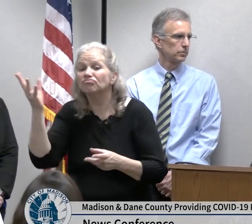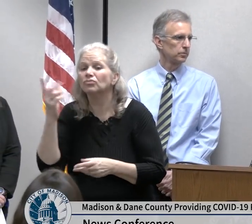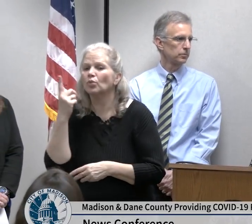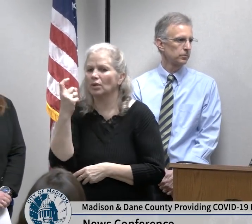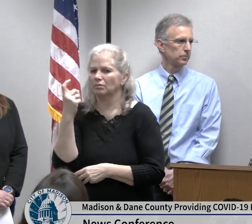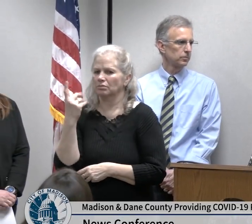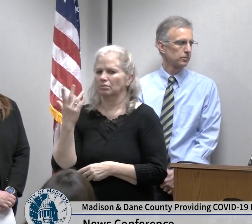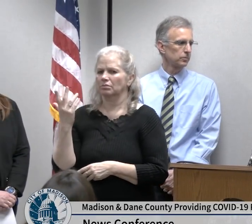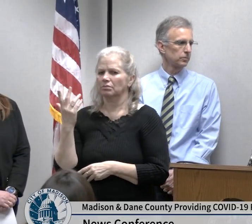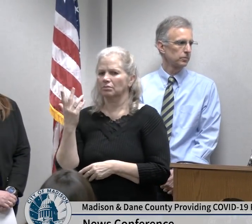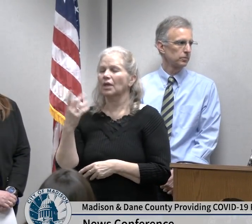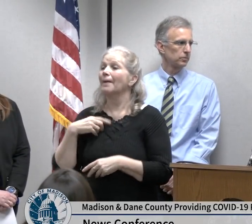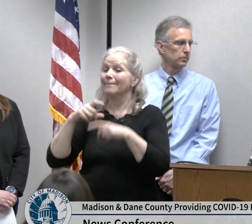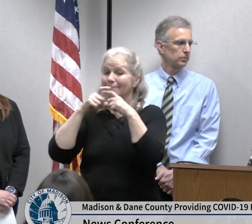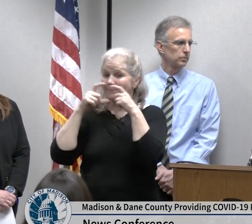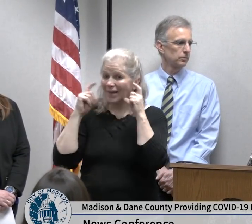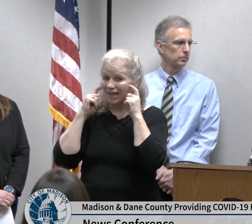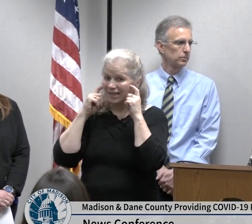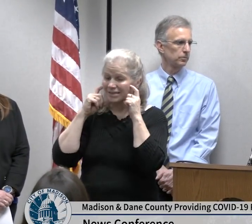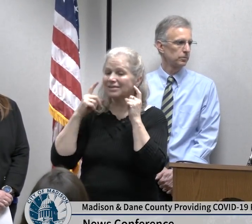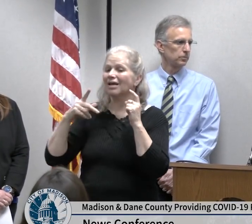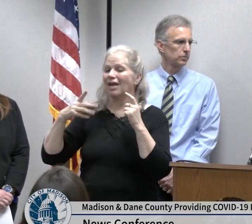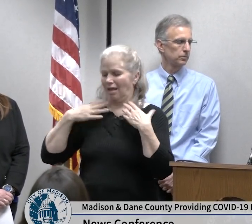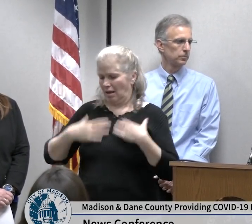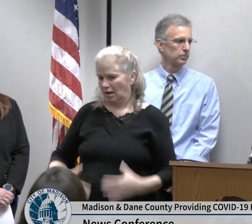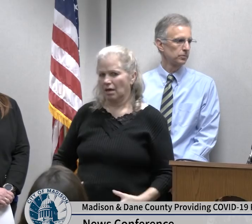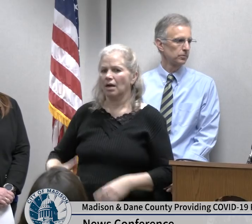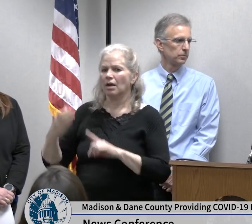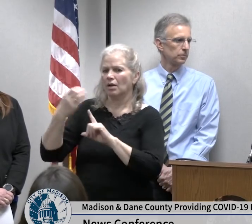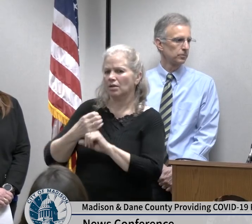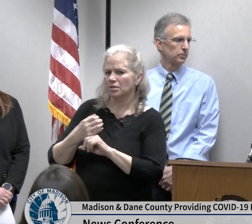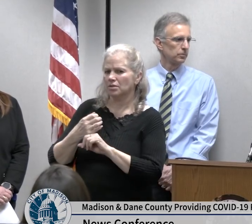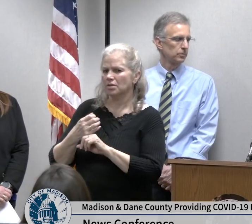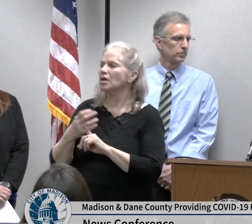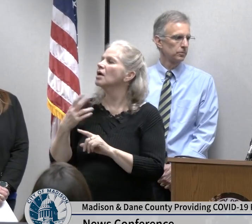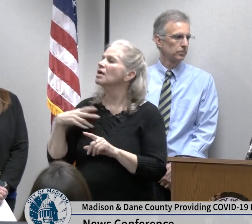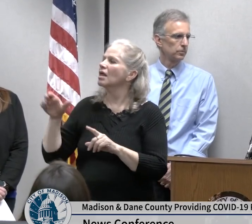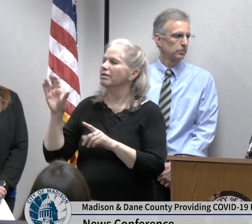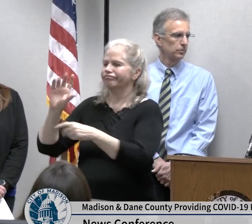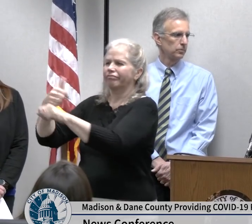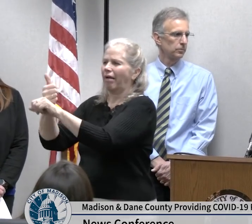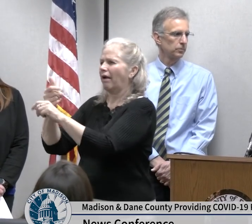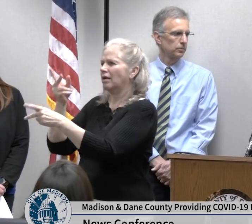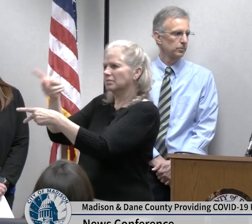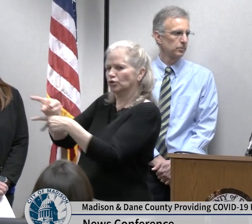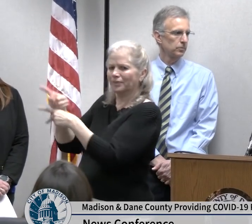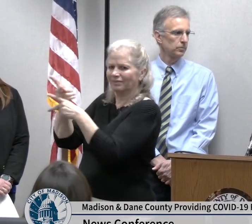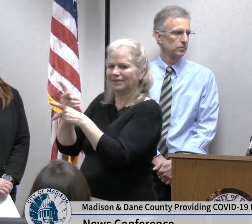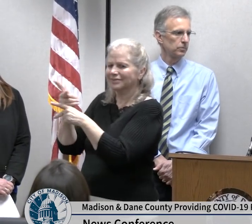in areas where it can be supervised by registration desks and things like that